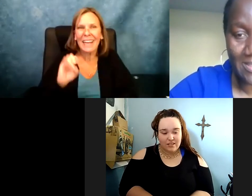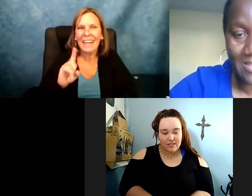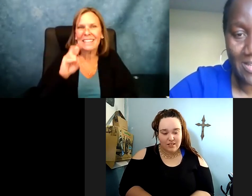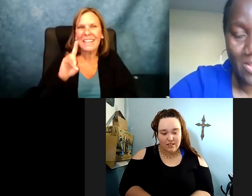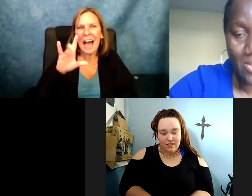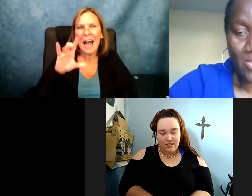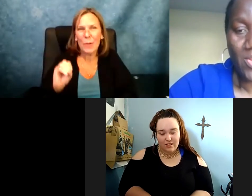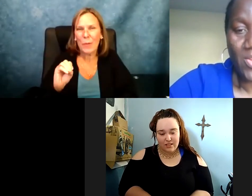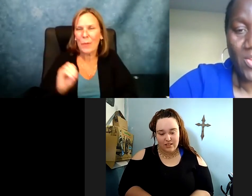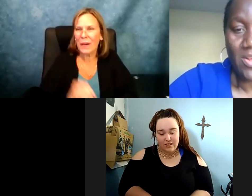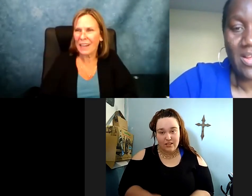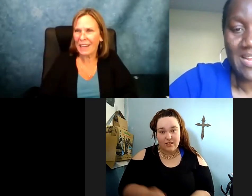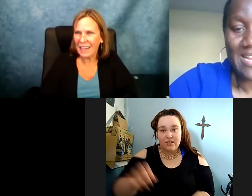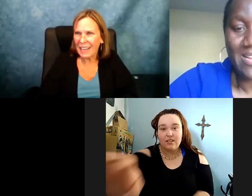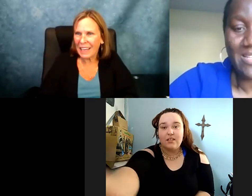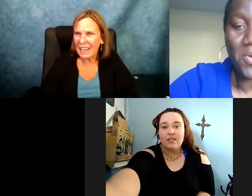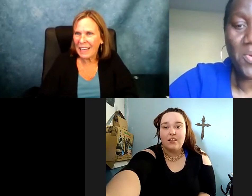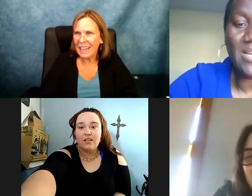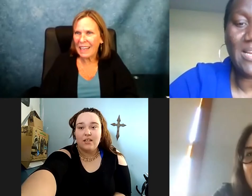they offer to the average youth.